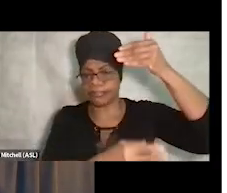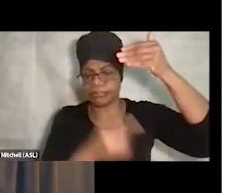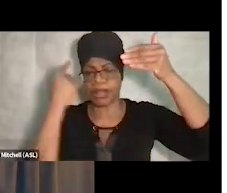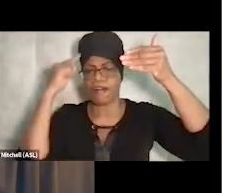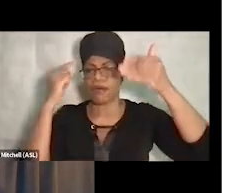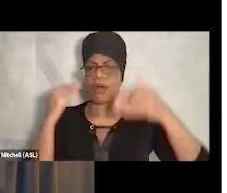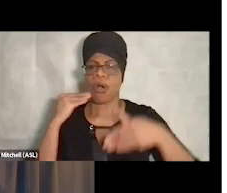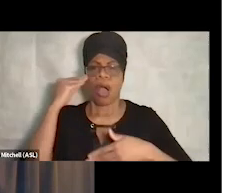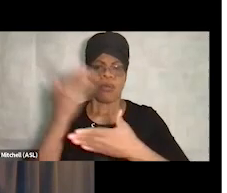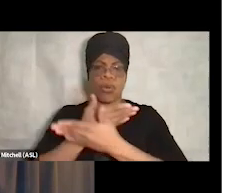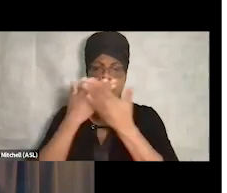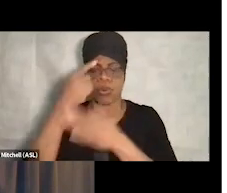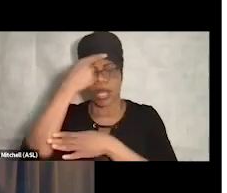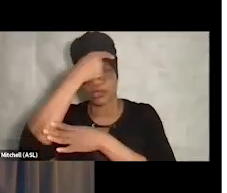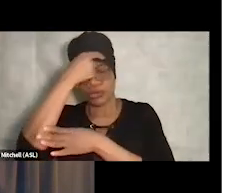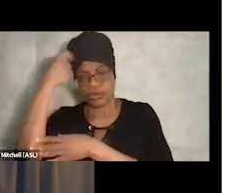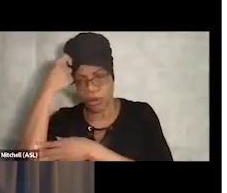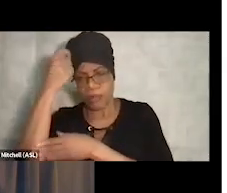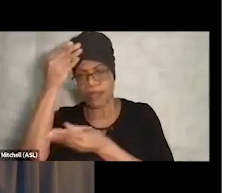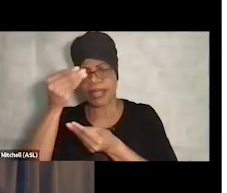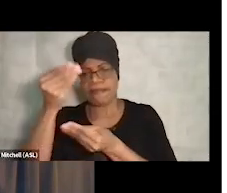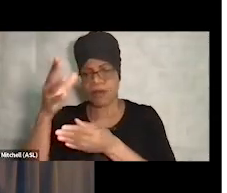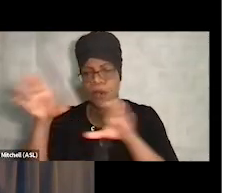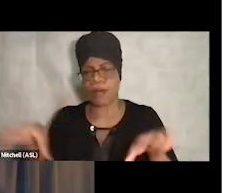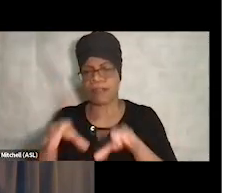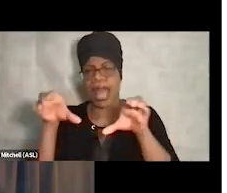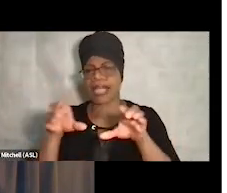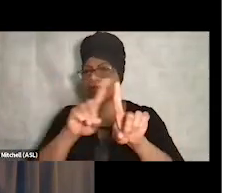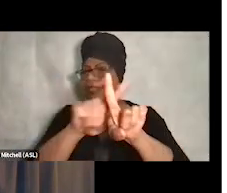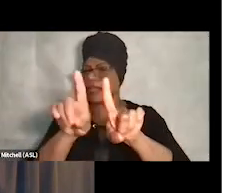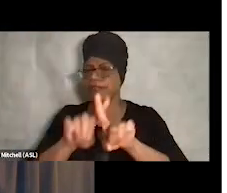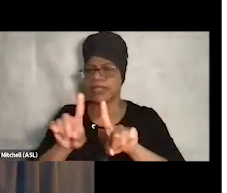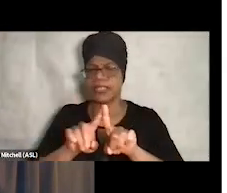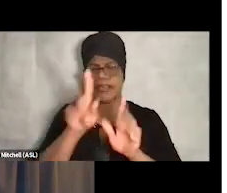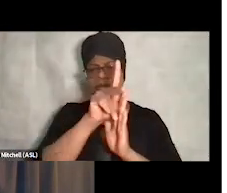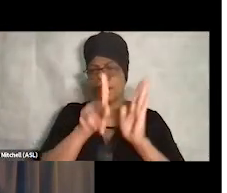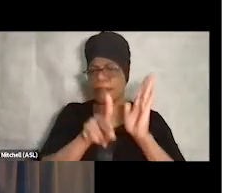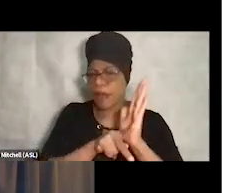and being strength-based with folks and all those principles. And then Motor Vehicle came in